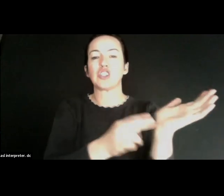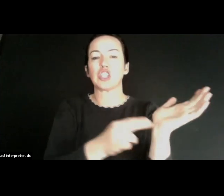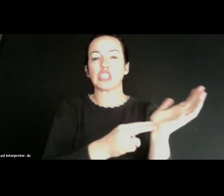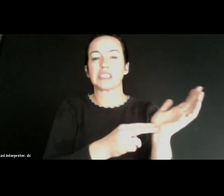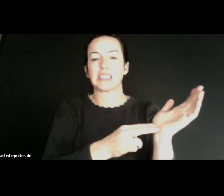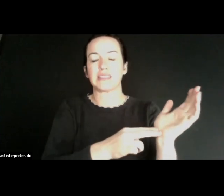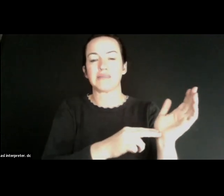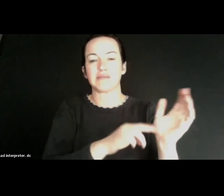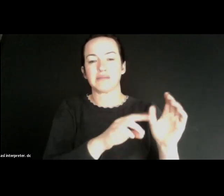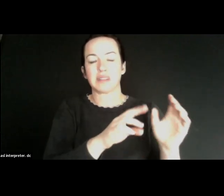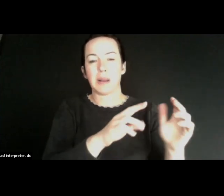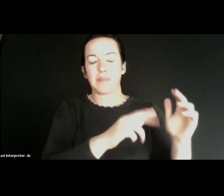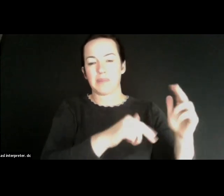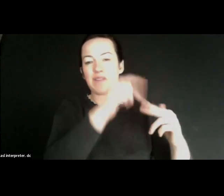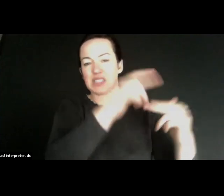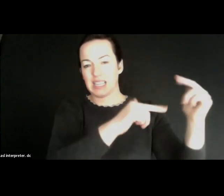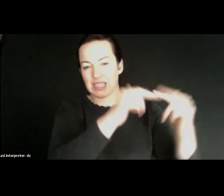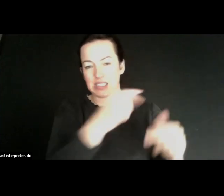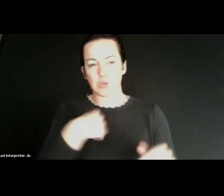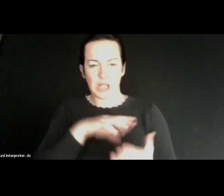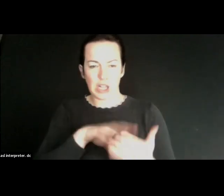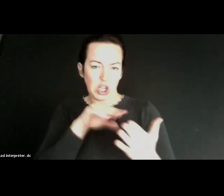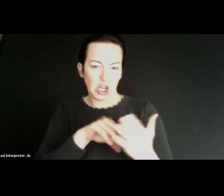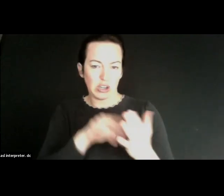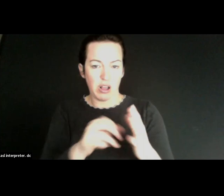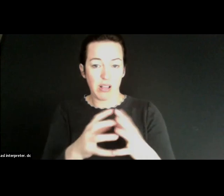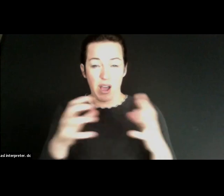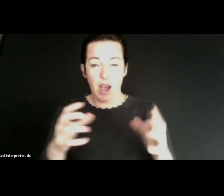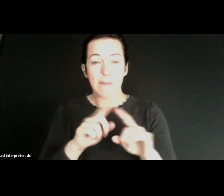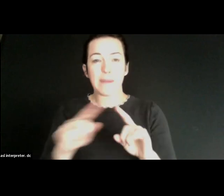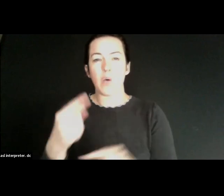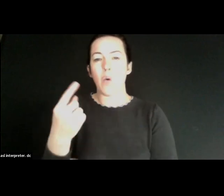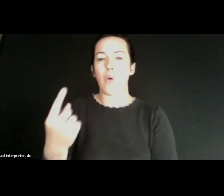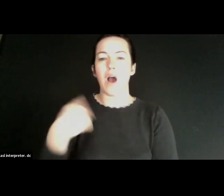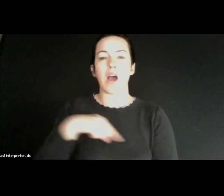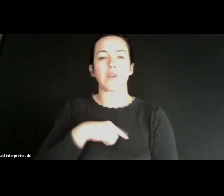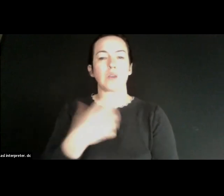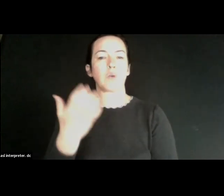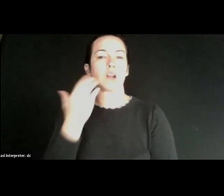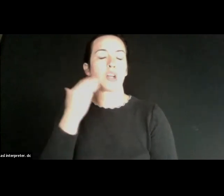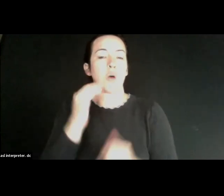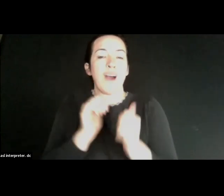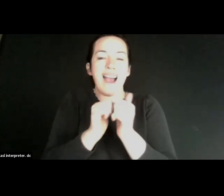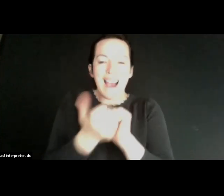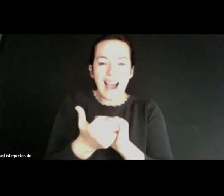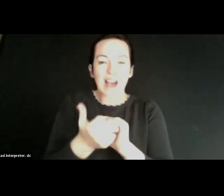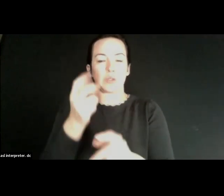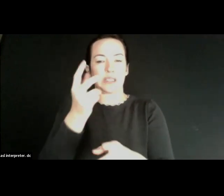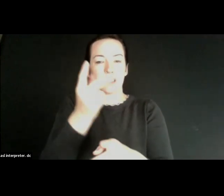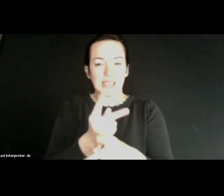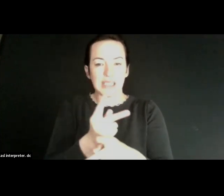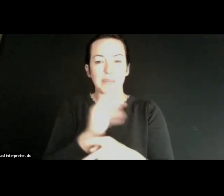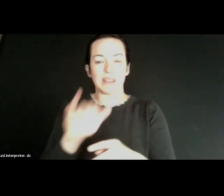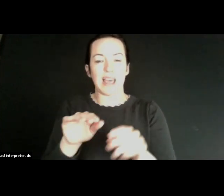so many lessons that we learned, but one was we wanted to know How do we keep the spread of Covid?